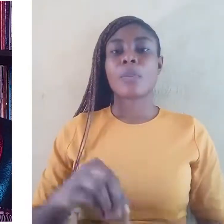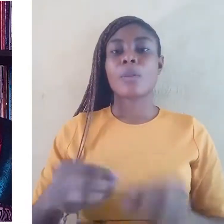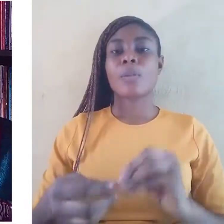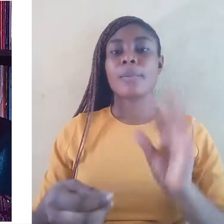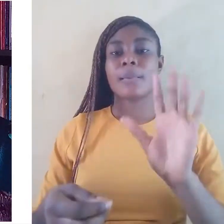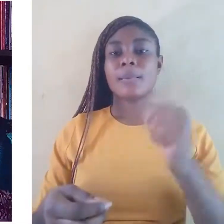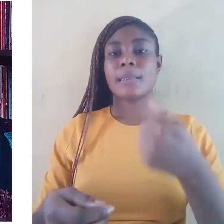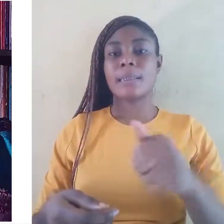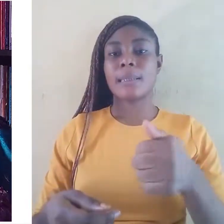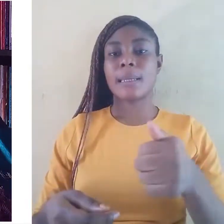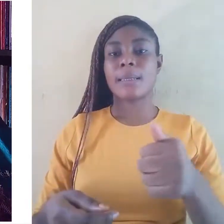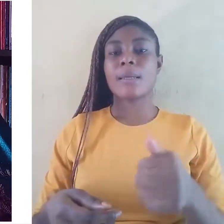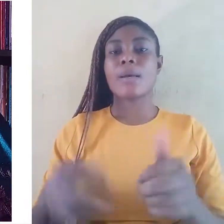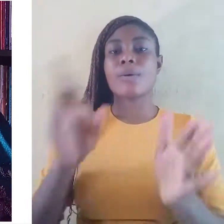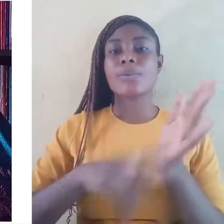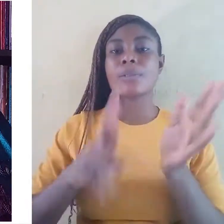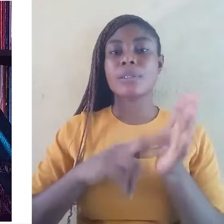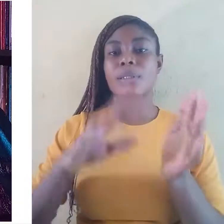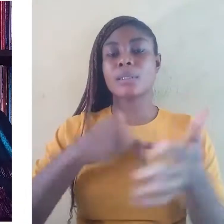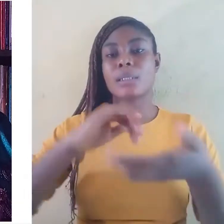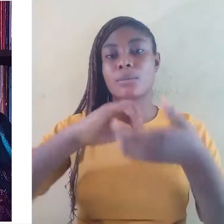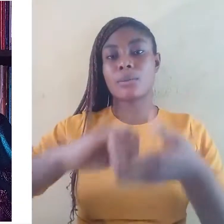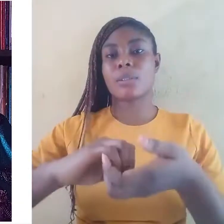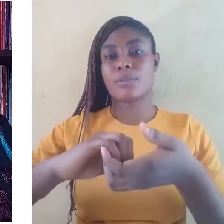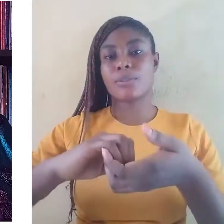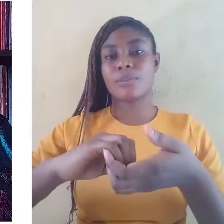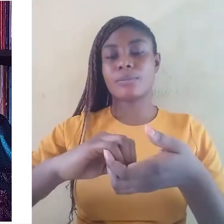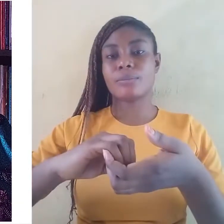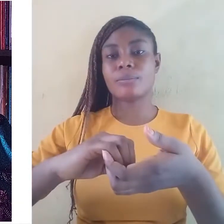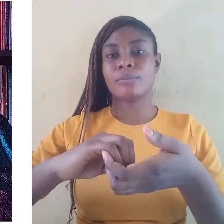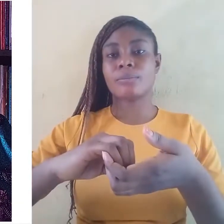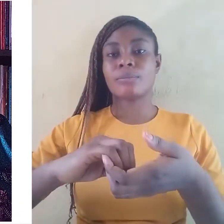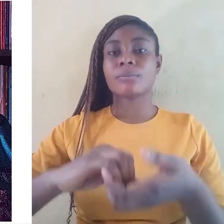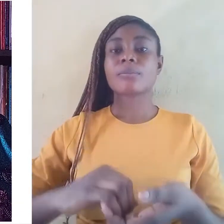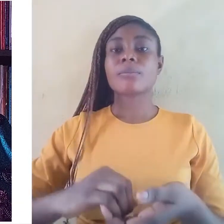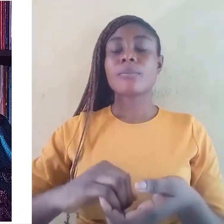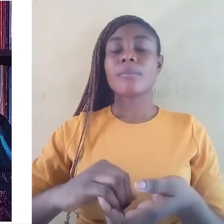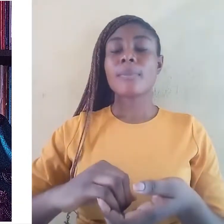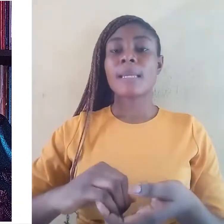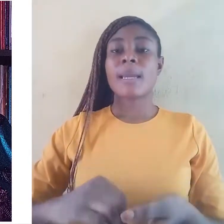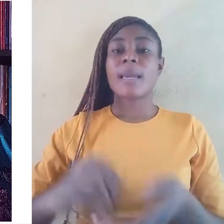Research and collaboration Experts, scholars, and institutions should